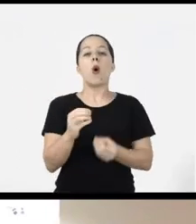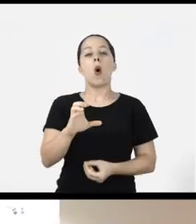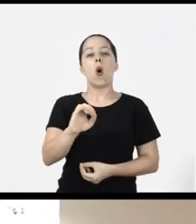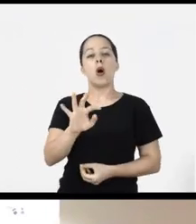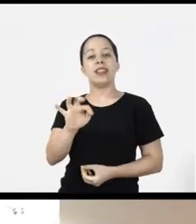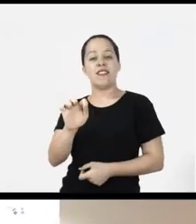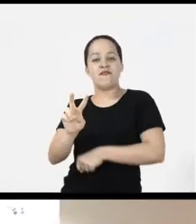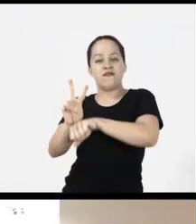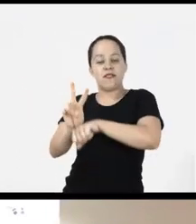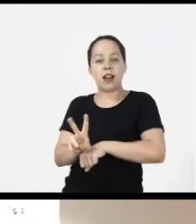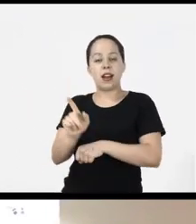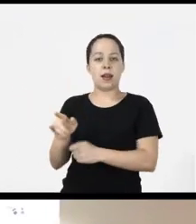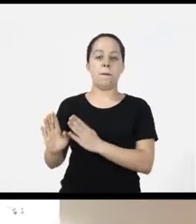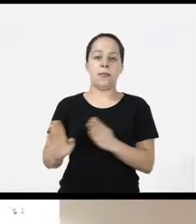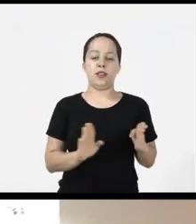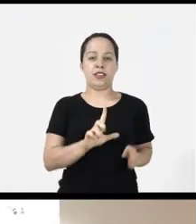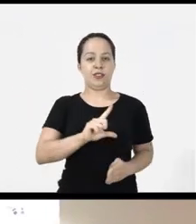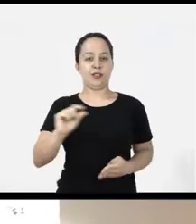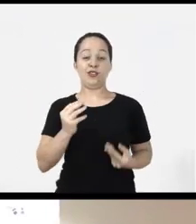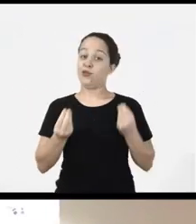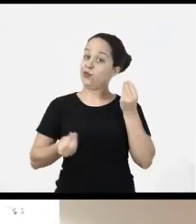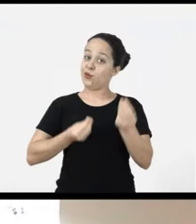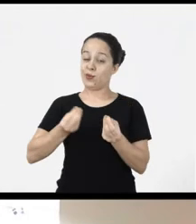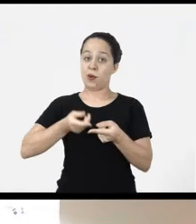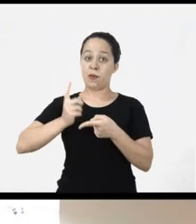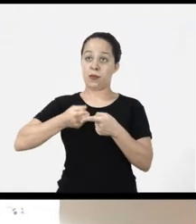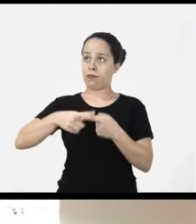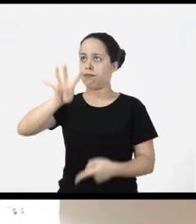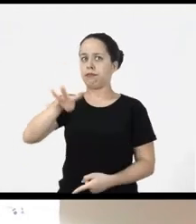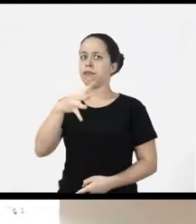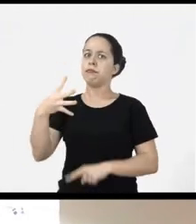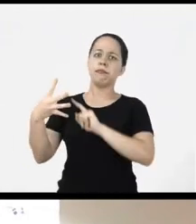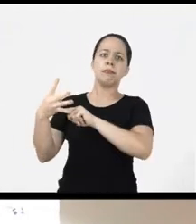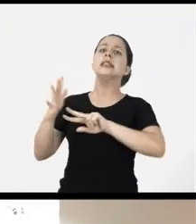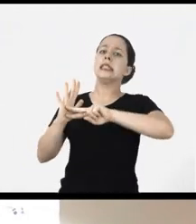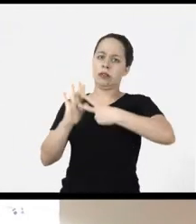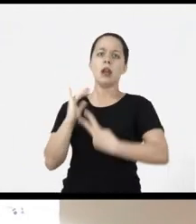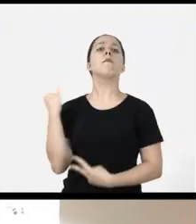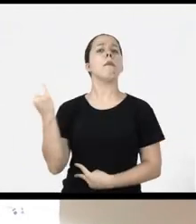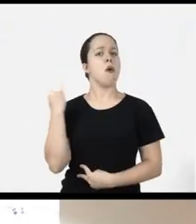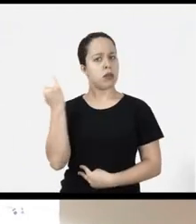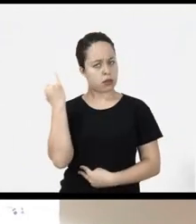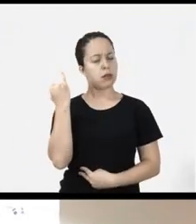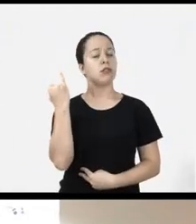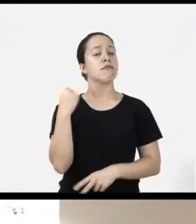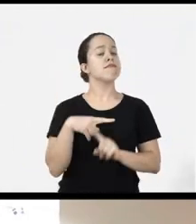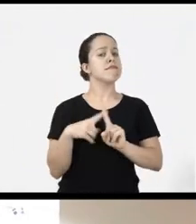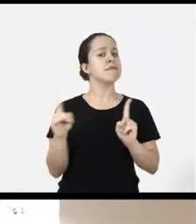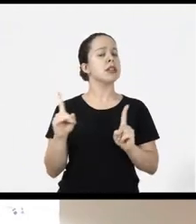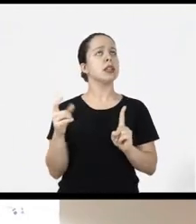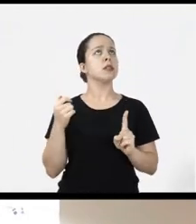distribution of quotas in the selection processes because it is a very important table but